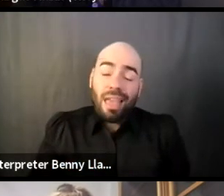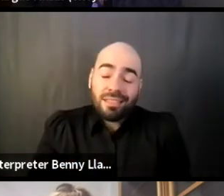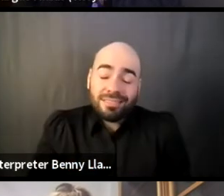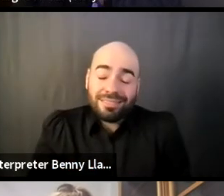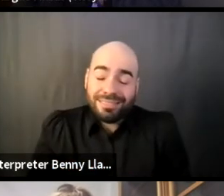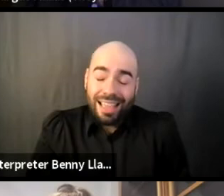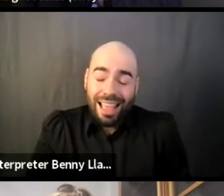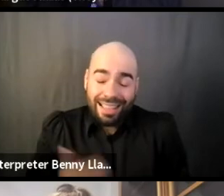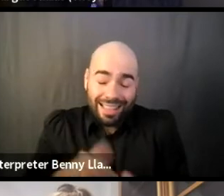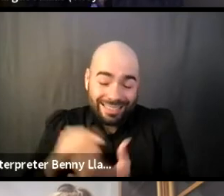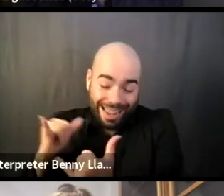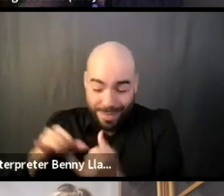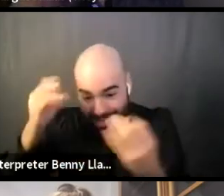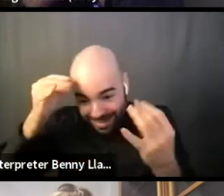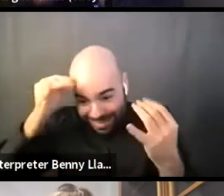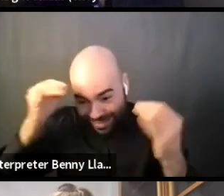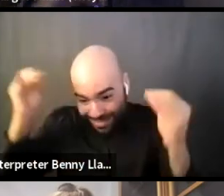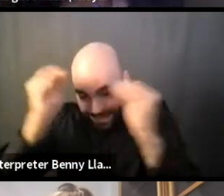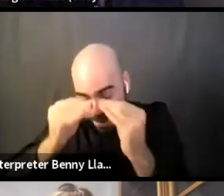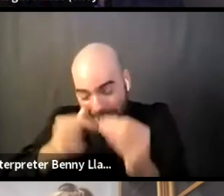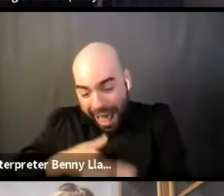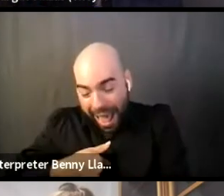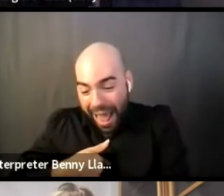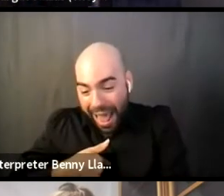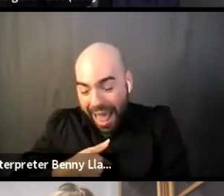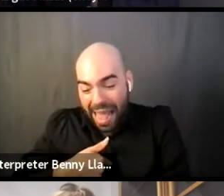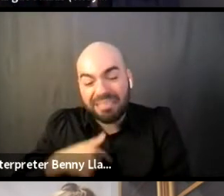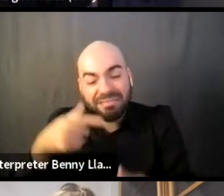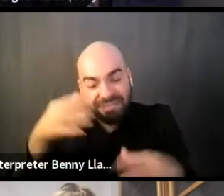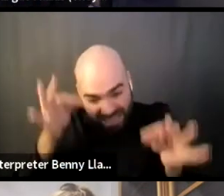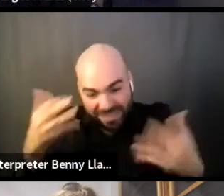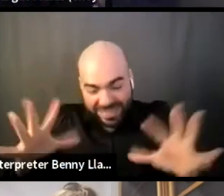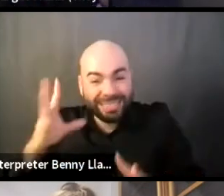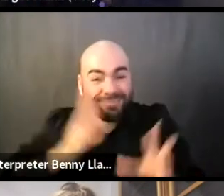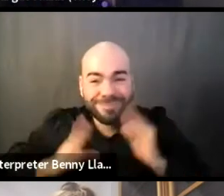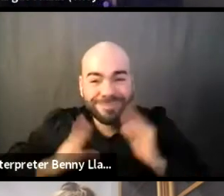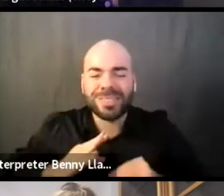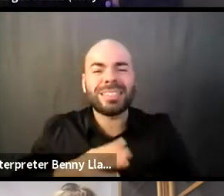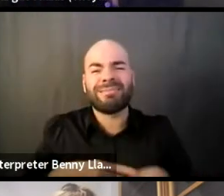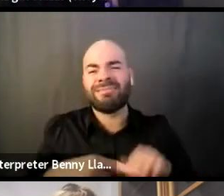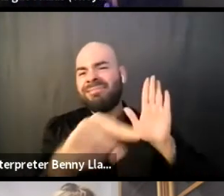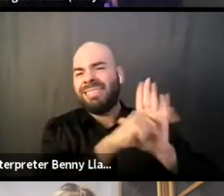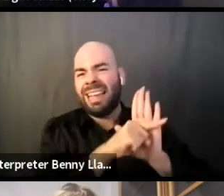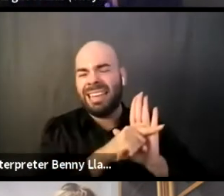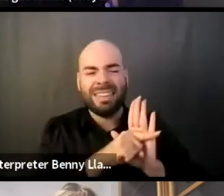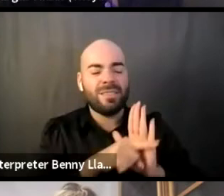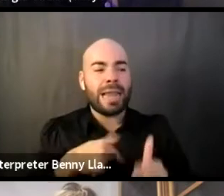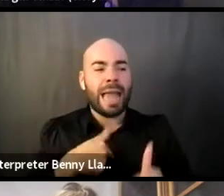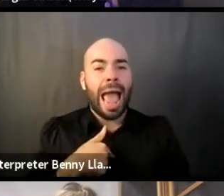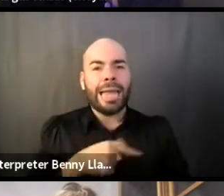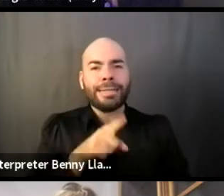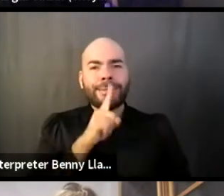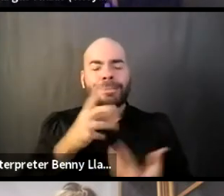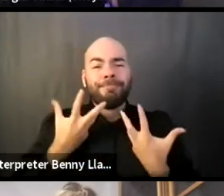But yeah, I have definitely pushed through some red flags when I maybe should've pumped the brakes and said, hold on, this is not okay.